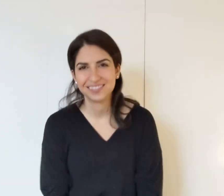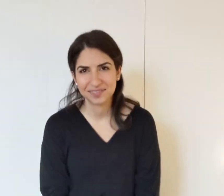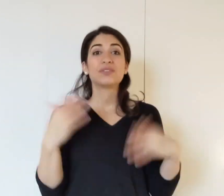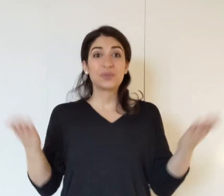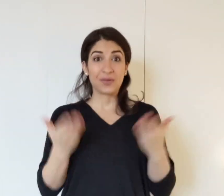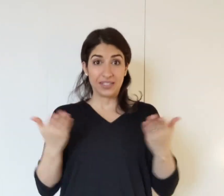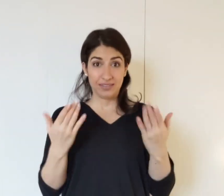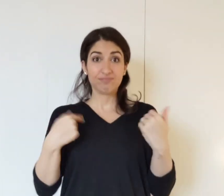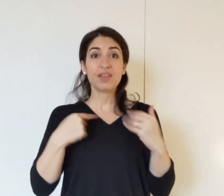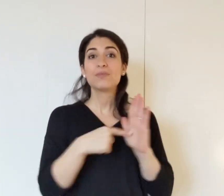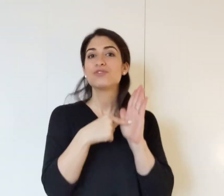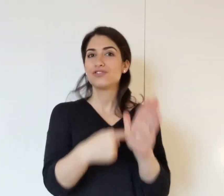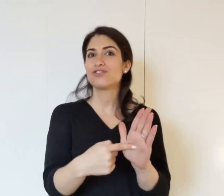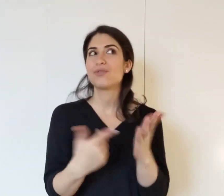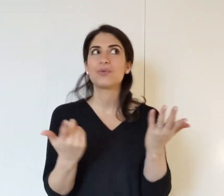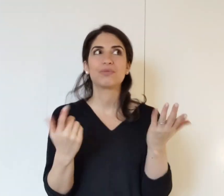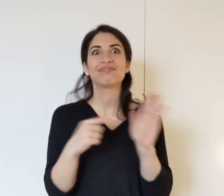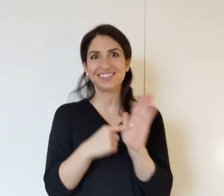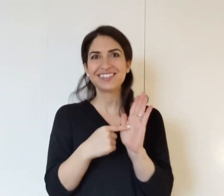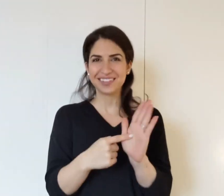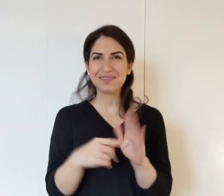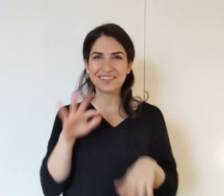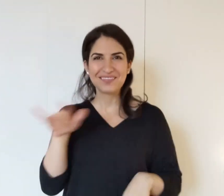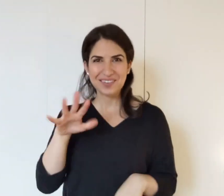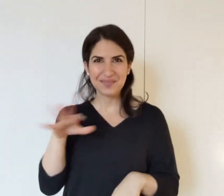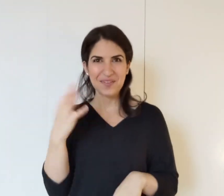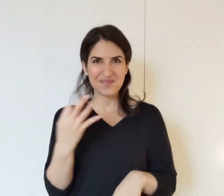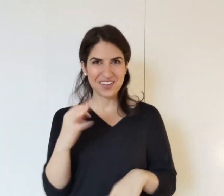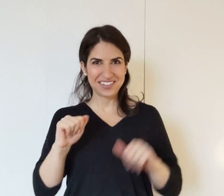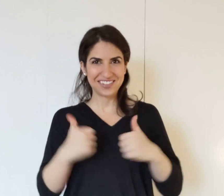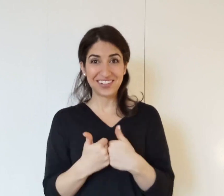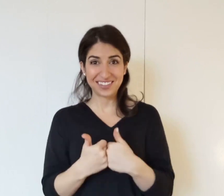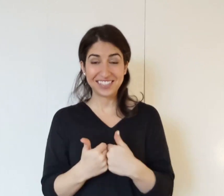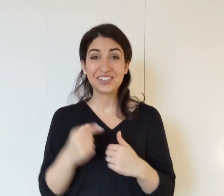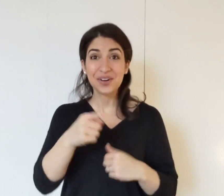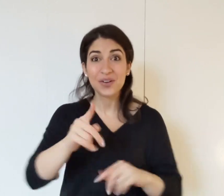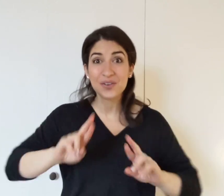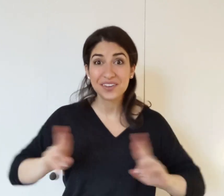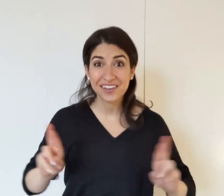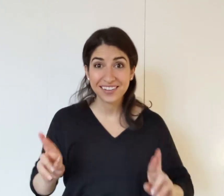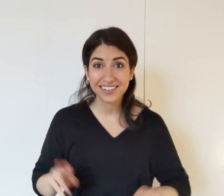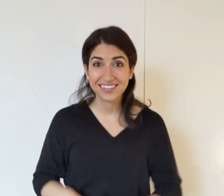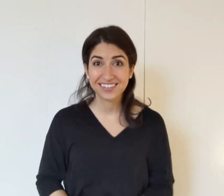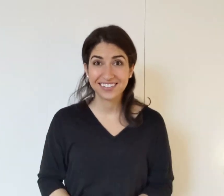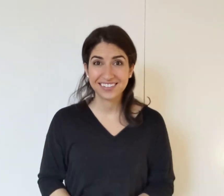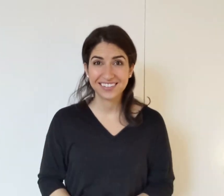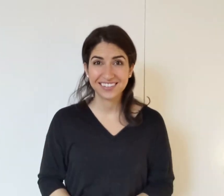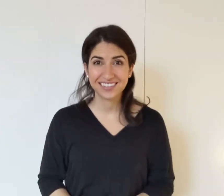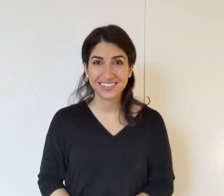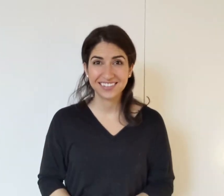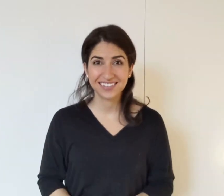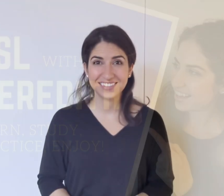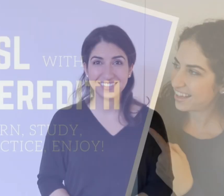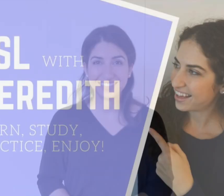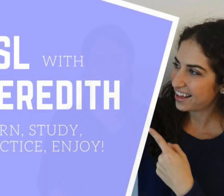Here, I'm going to show you an example of a fingerspelling Friday challenge. Are you ready?